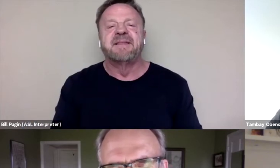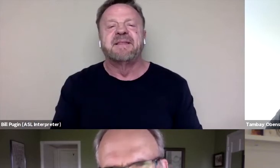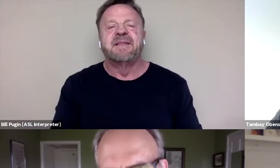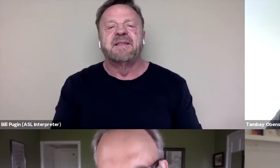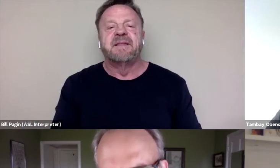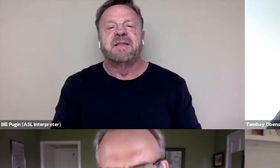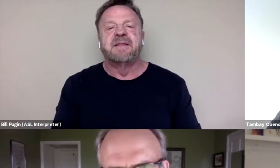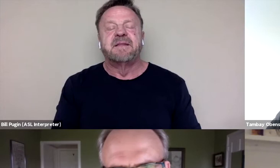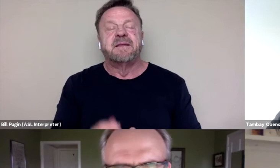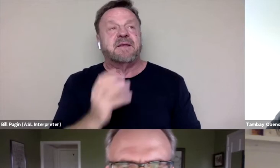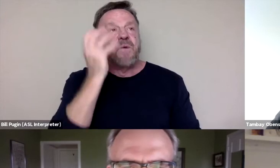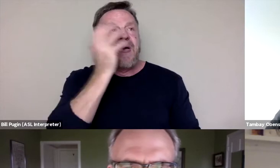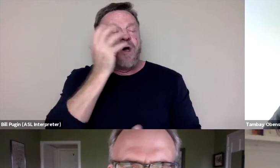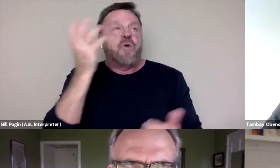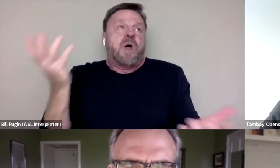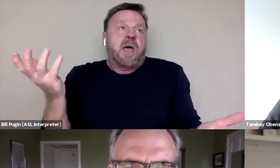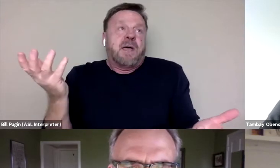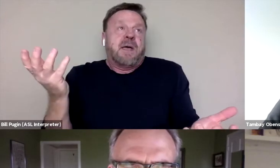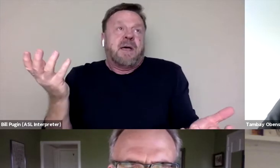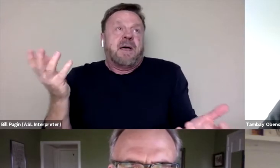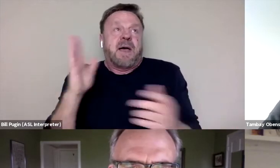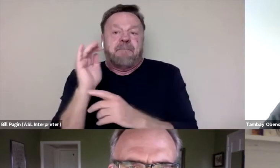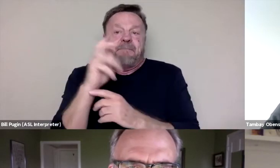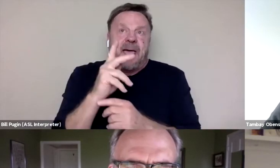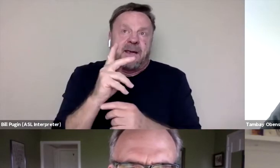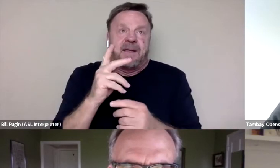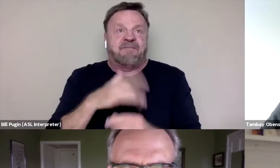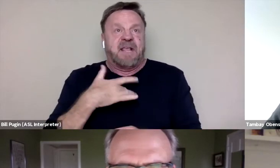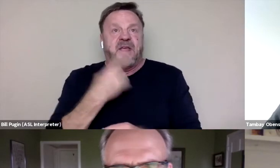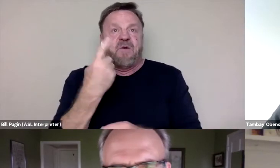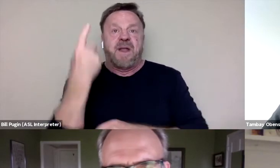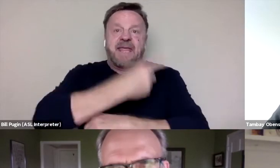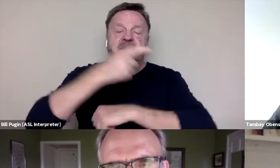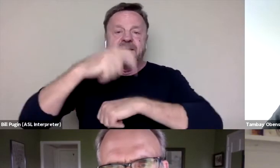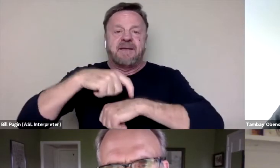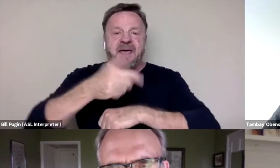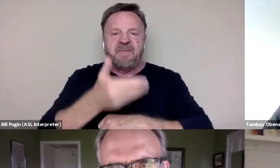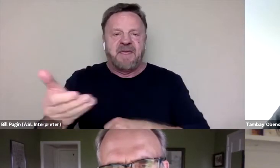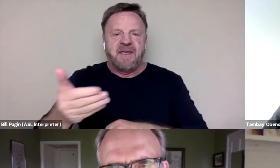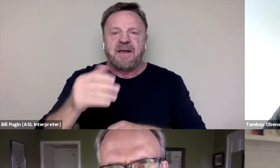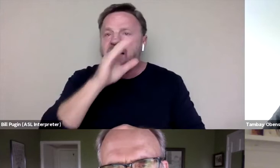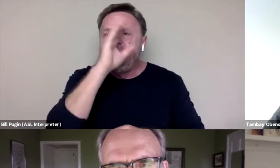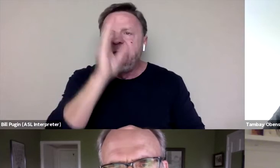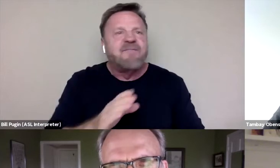Wow. You know, again, I'm back to that one day at a time thing. I really never in a million years ever thought